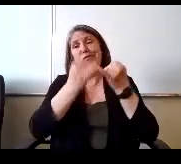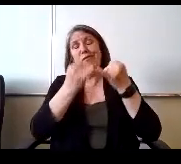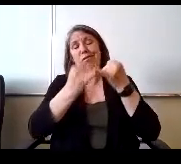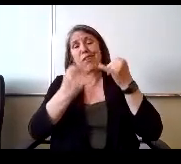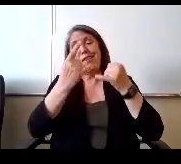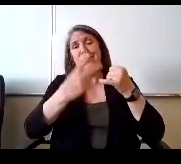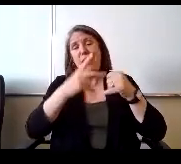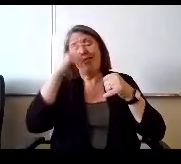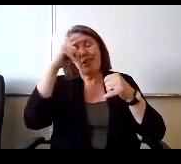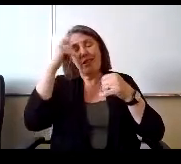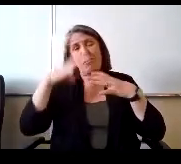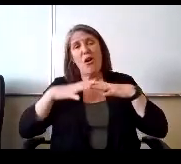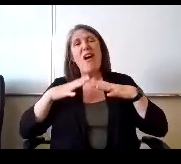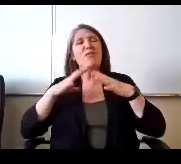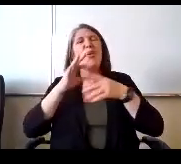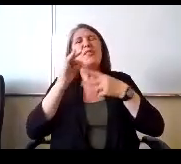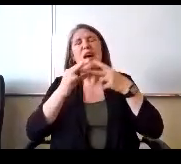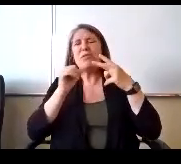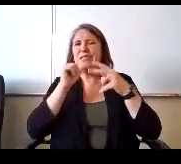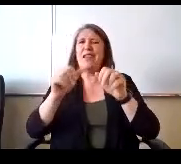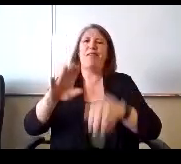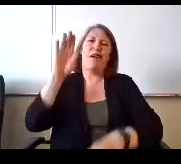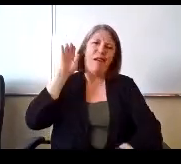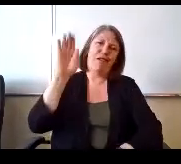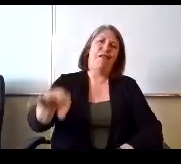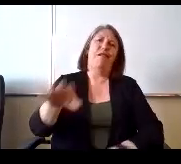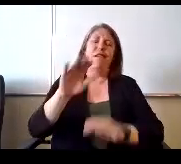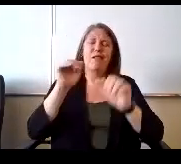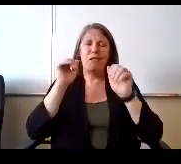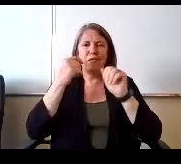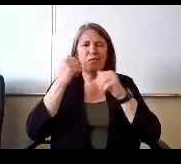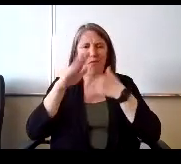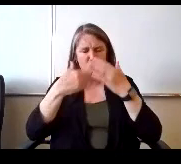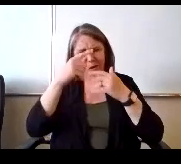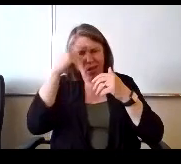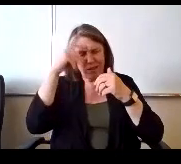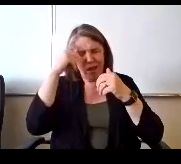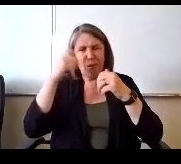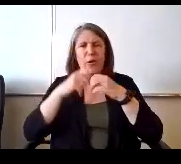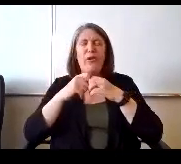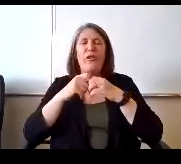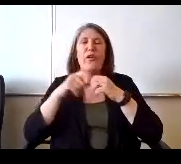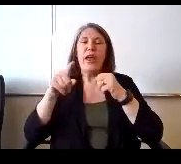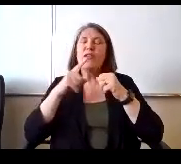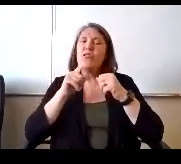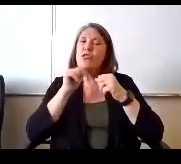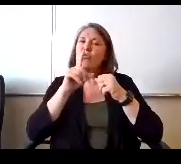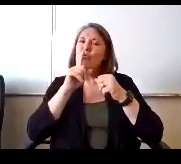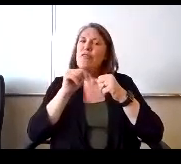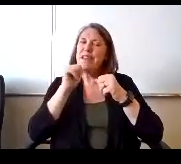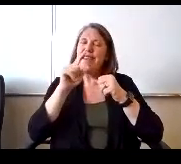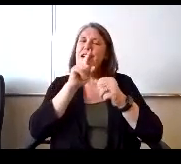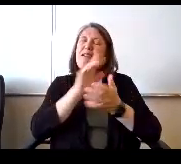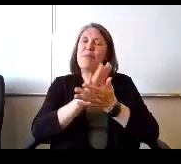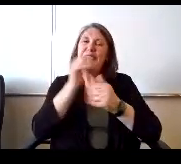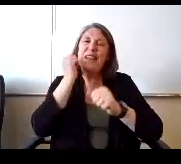so there's options and therefore it's not like you're committing the entire summer. And, as Mr. Royer says, you're certainly not committing every day all day either.